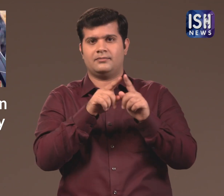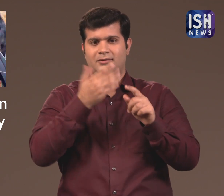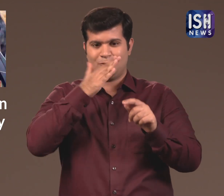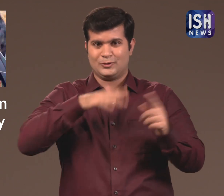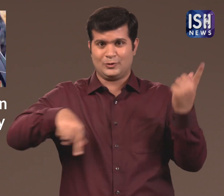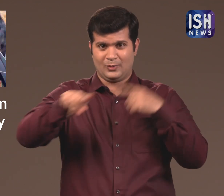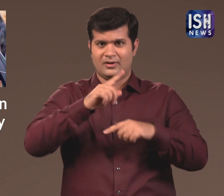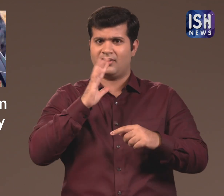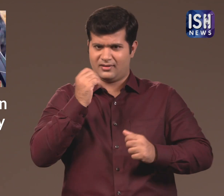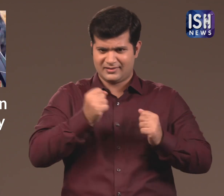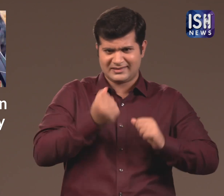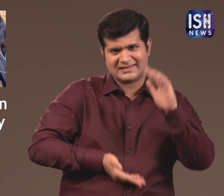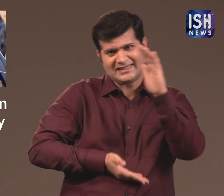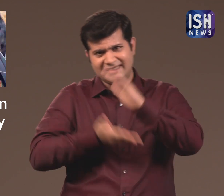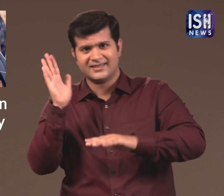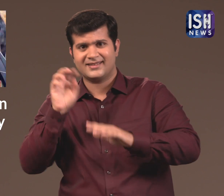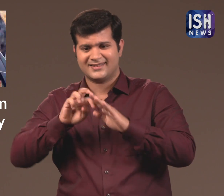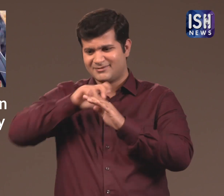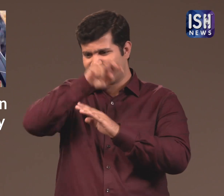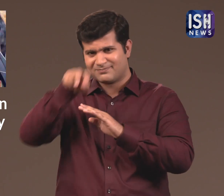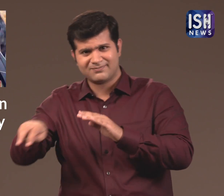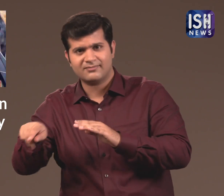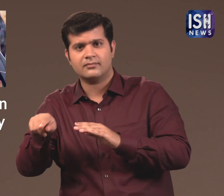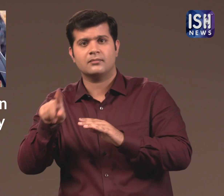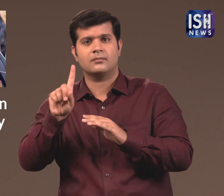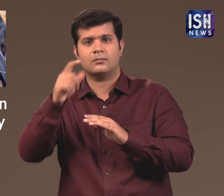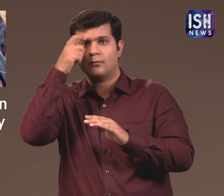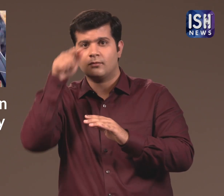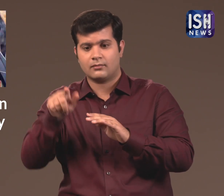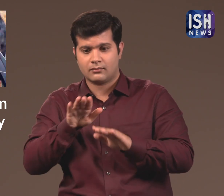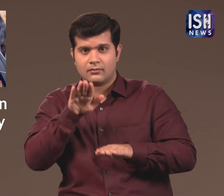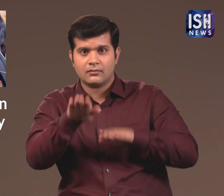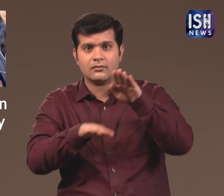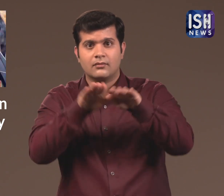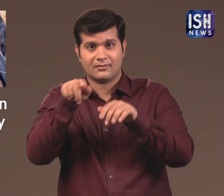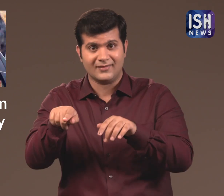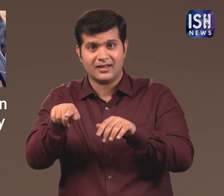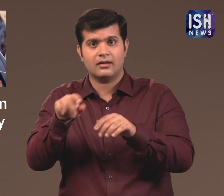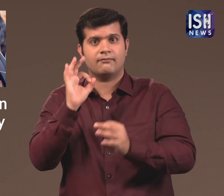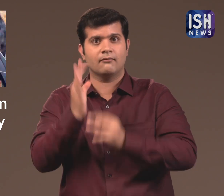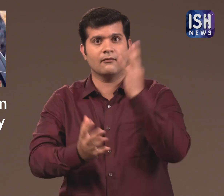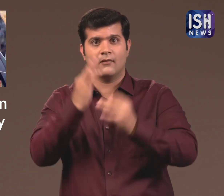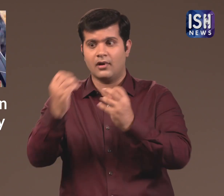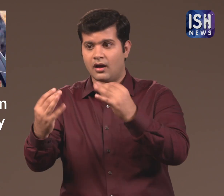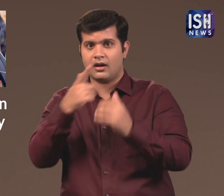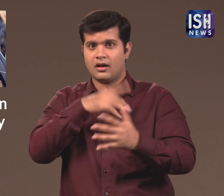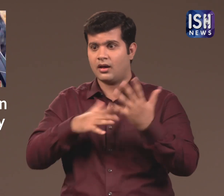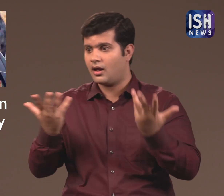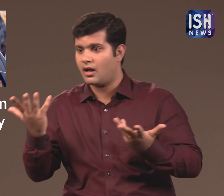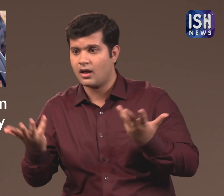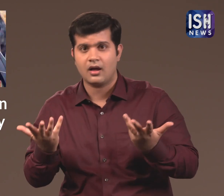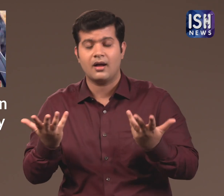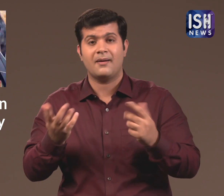Many students tried to escape by taking the stairs. However the staircase was on fire and the students could not escape.